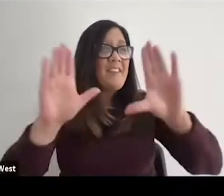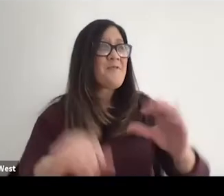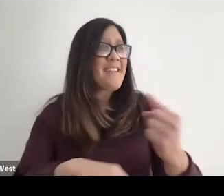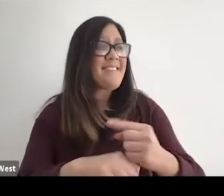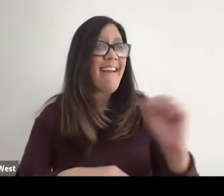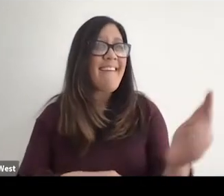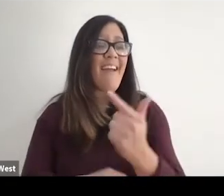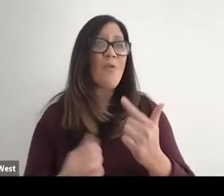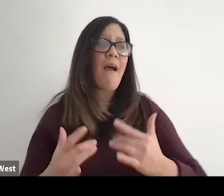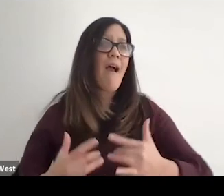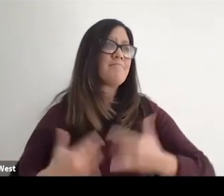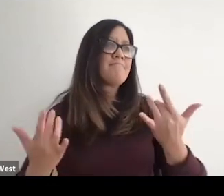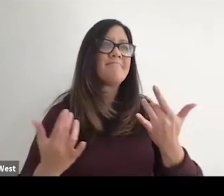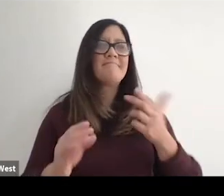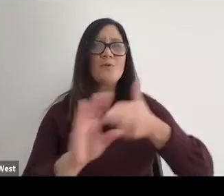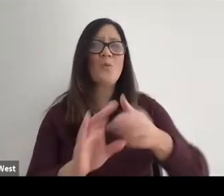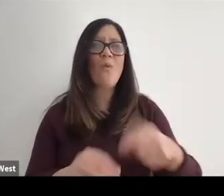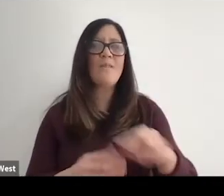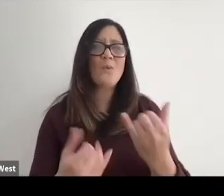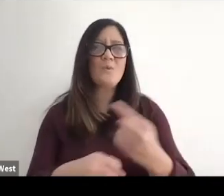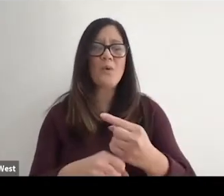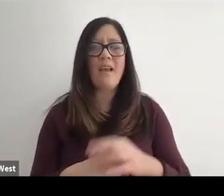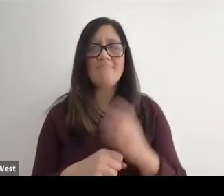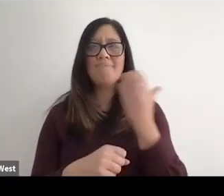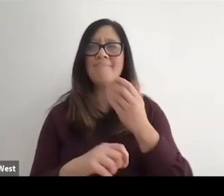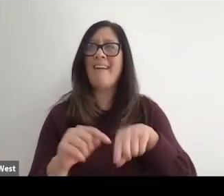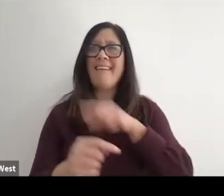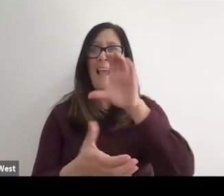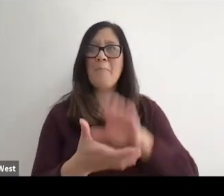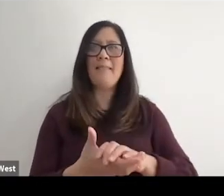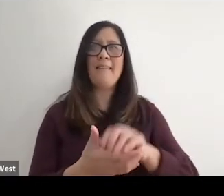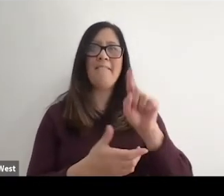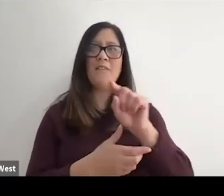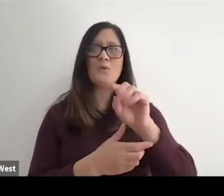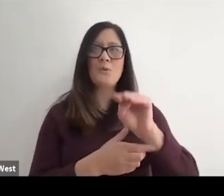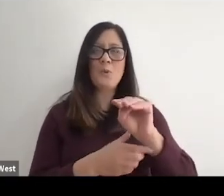I am so excited to be with you today. I can't believe we're in this zoom